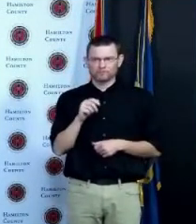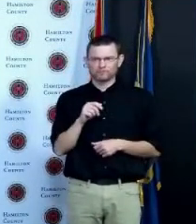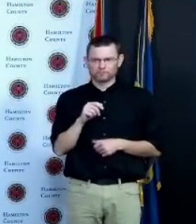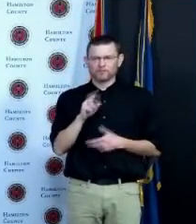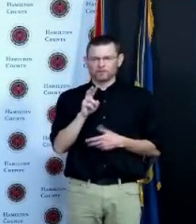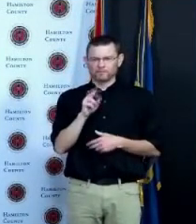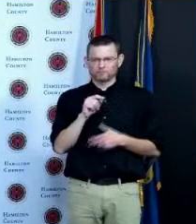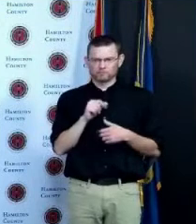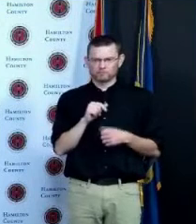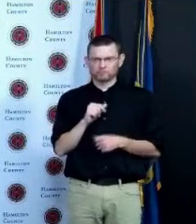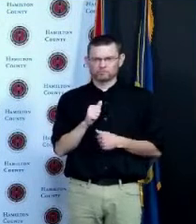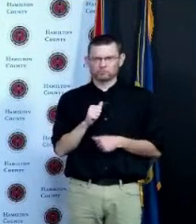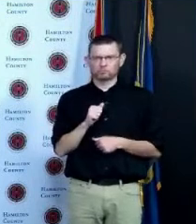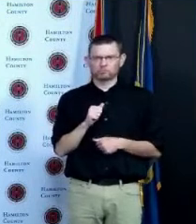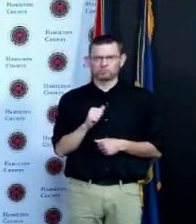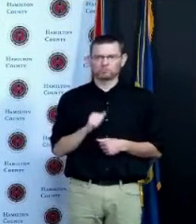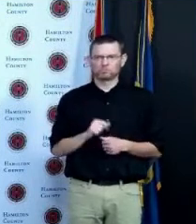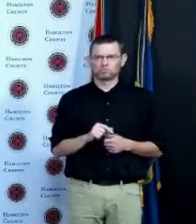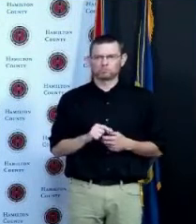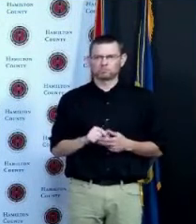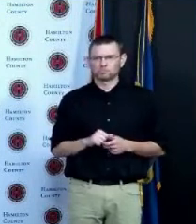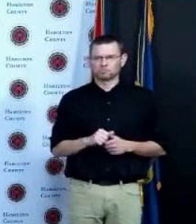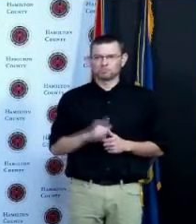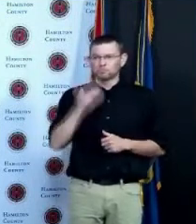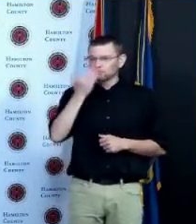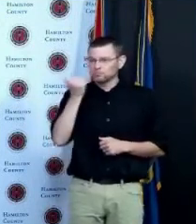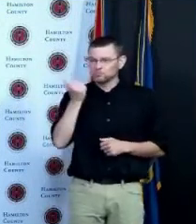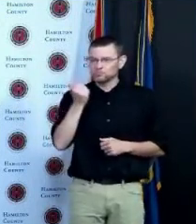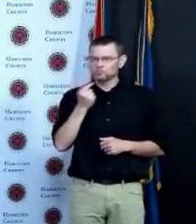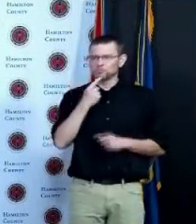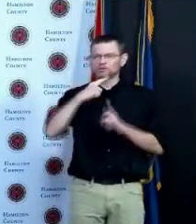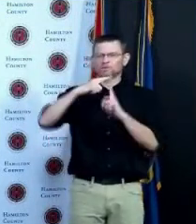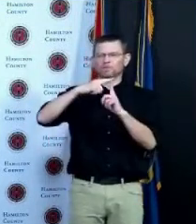opinion by getting the vaccine we're going to give you a latte I don't think that would work